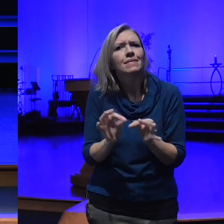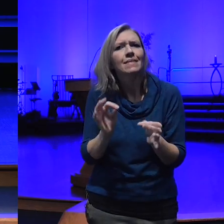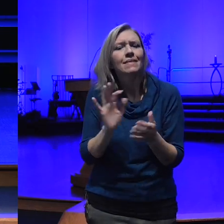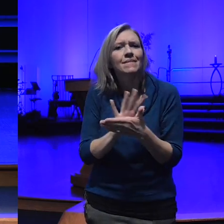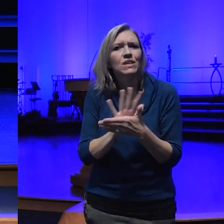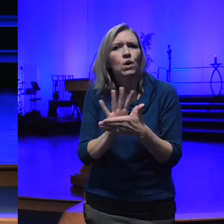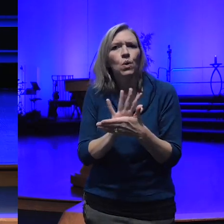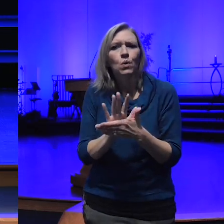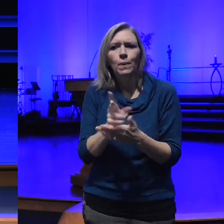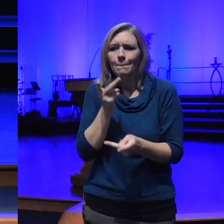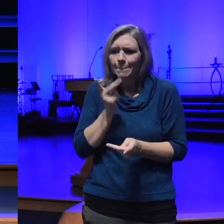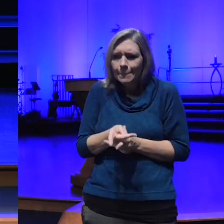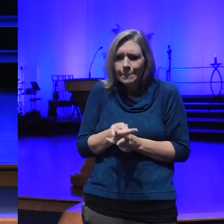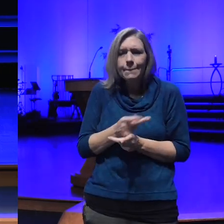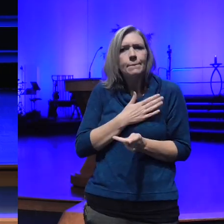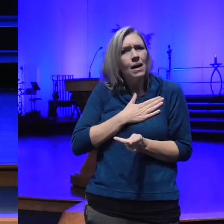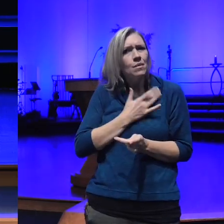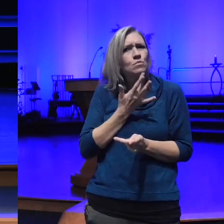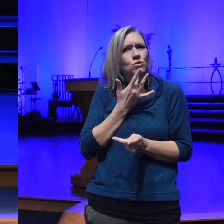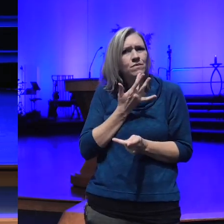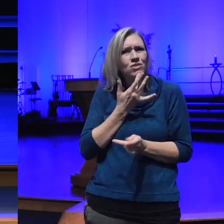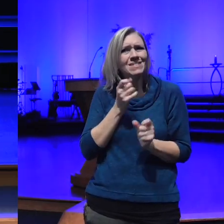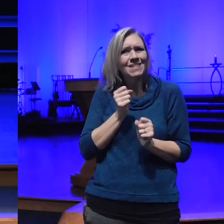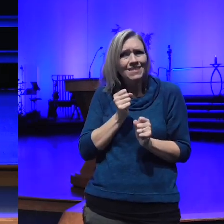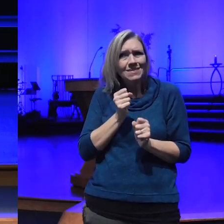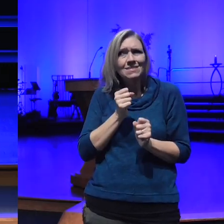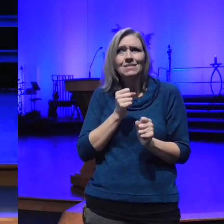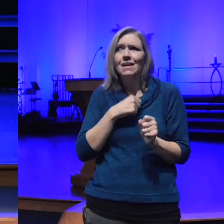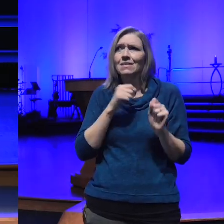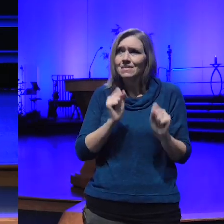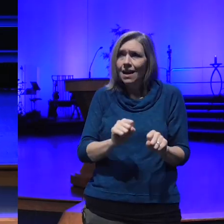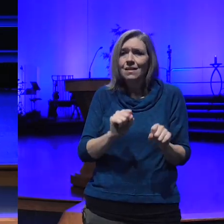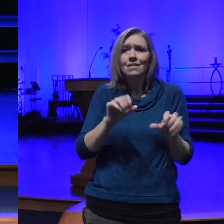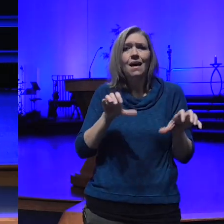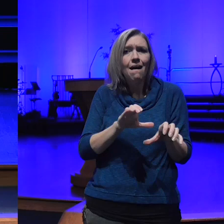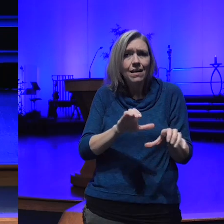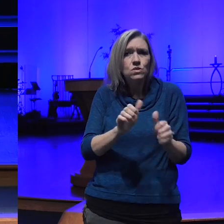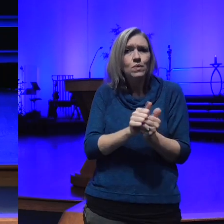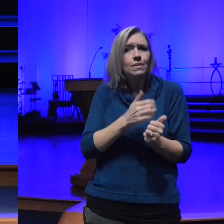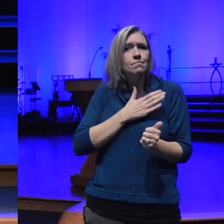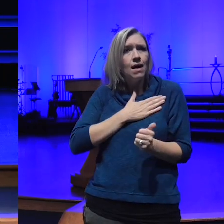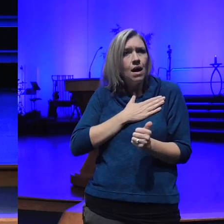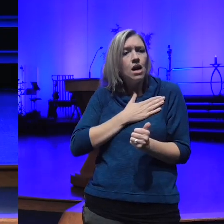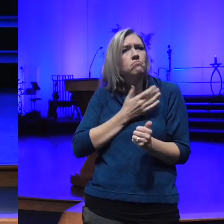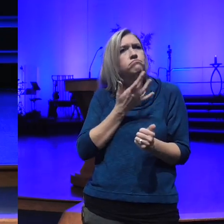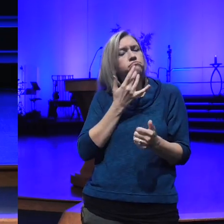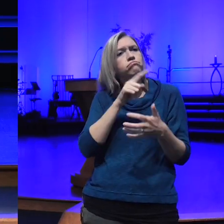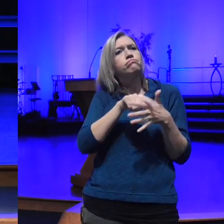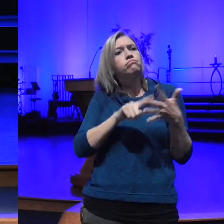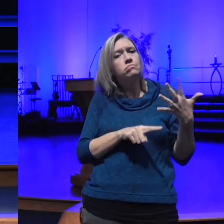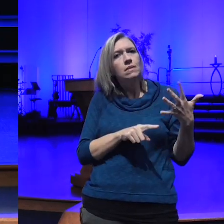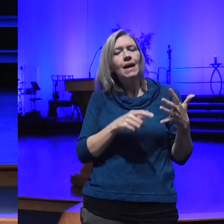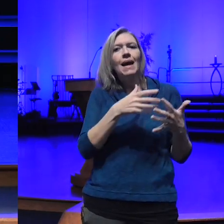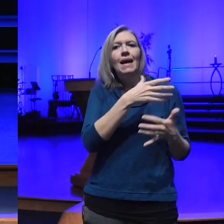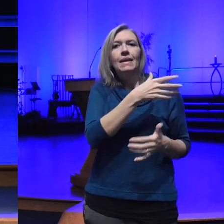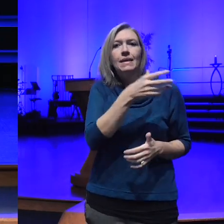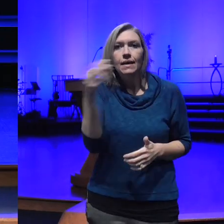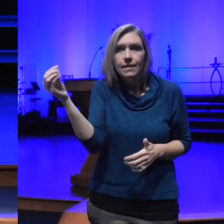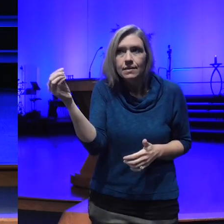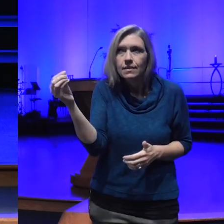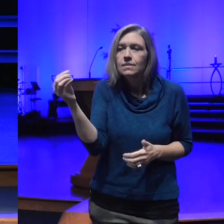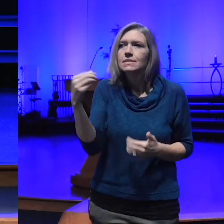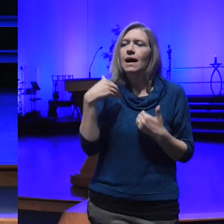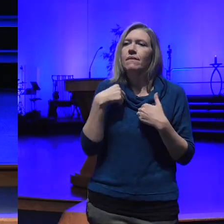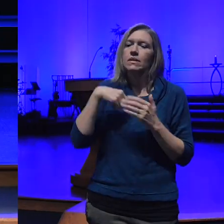preferences and acting on those preferences yet having profound compassion and extending great